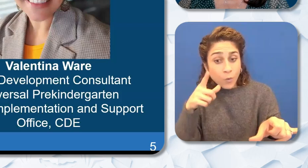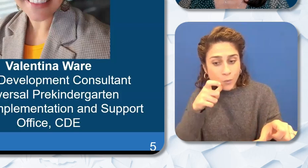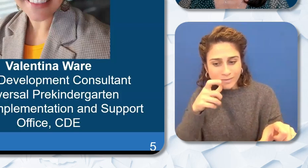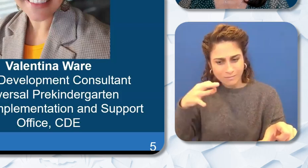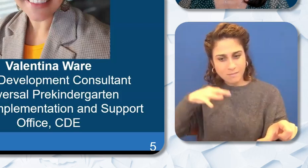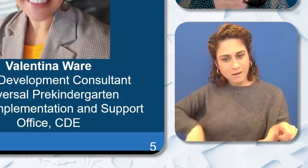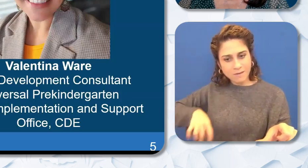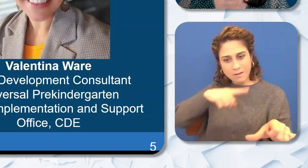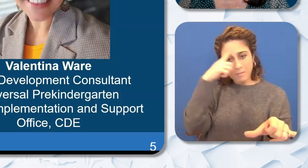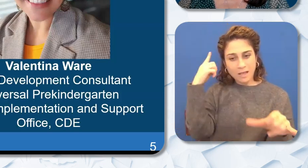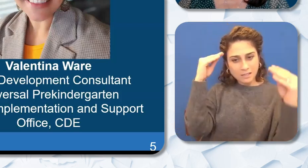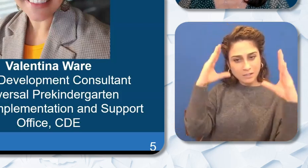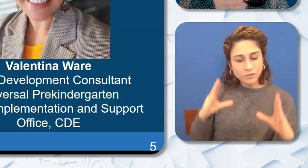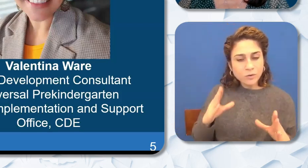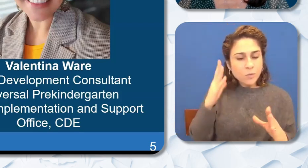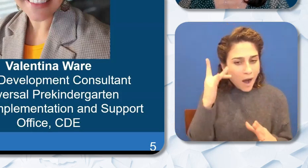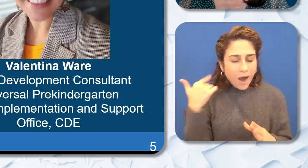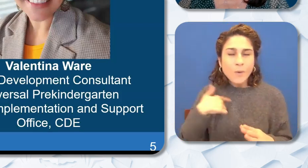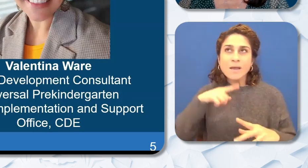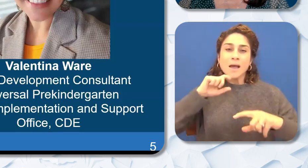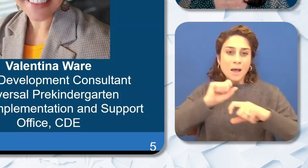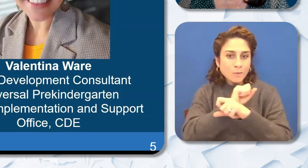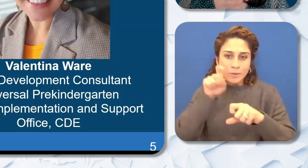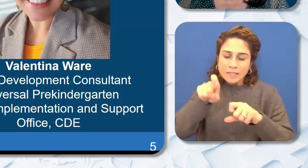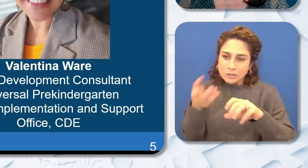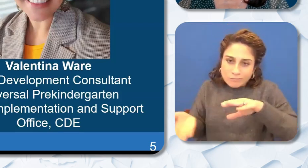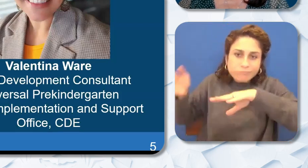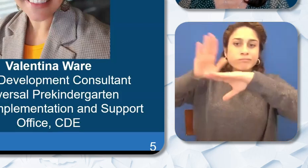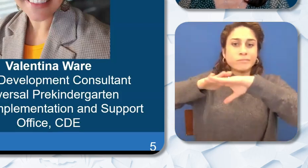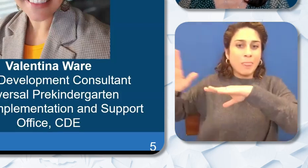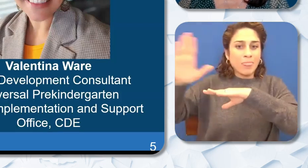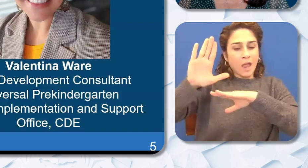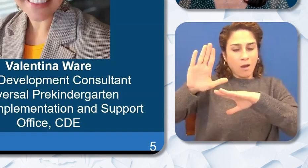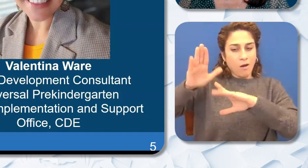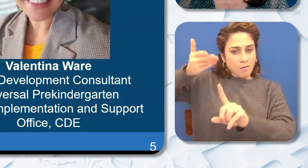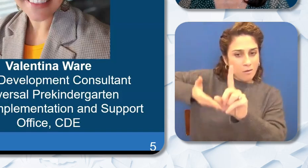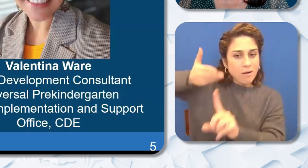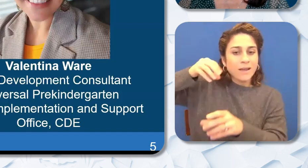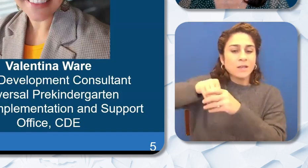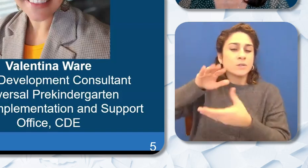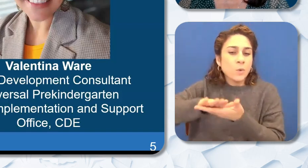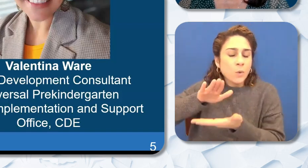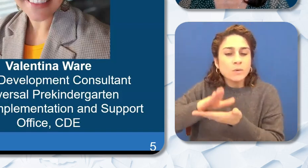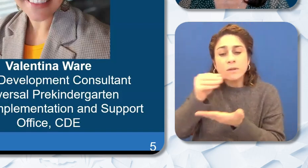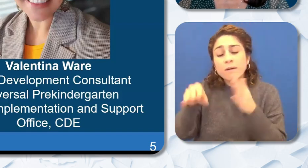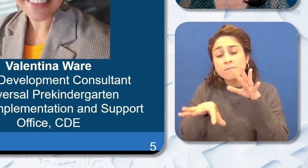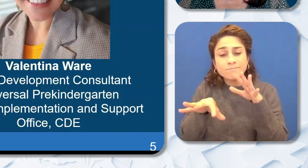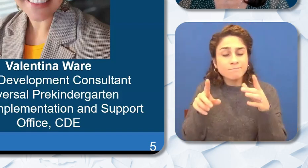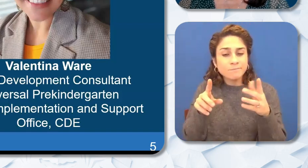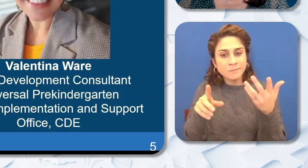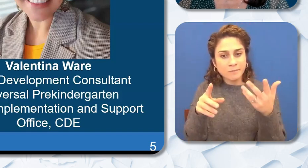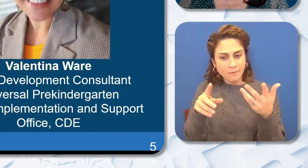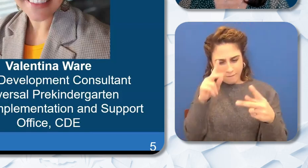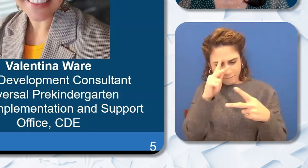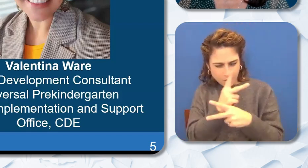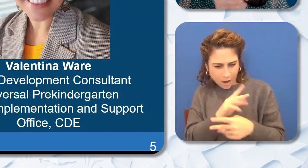absolutely need to increase their presence in our schools and find ways to retain Black educators.